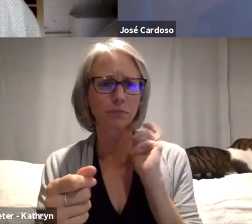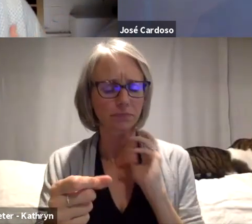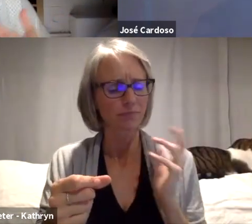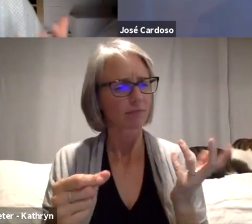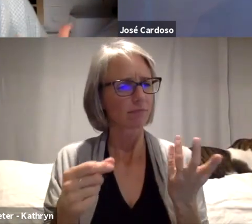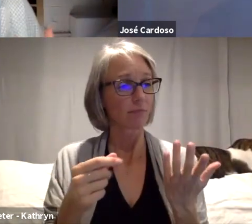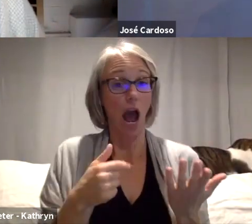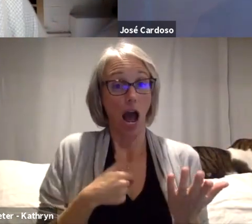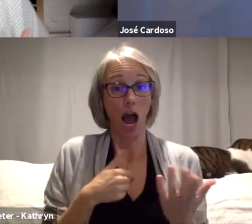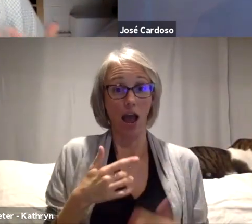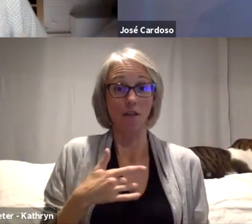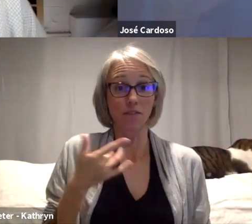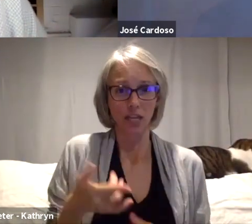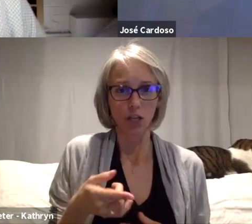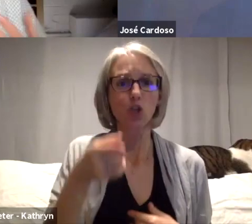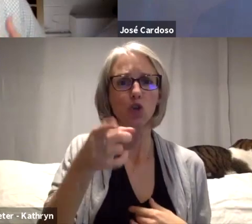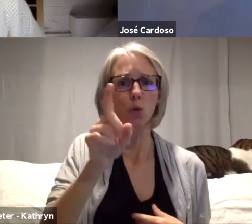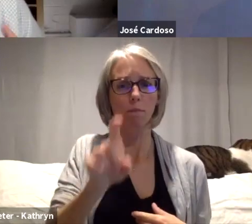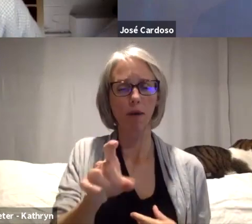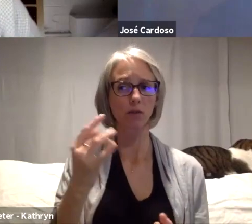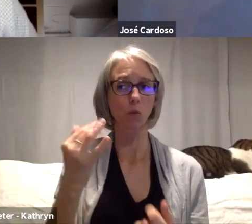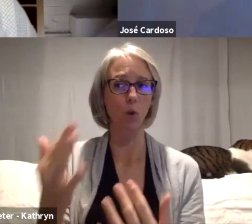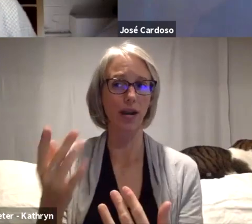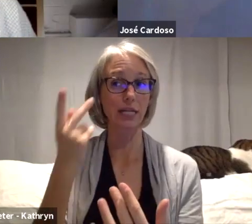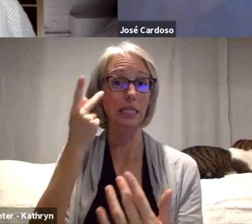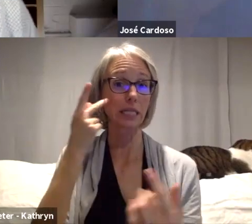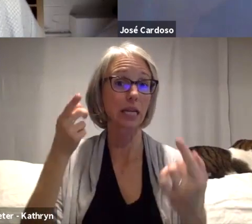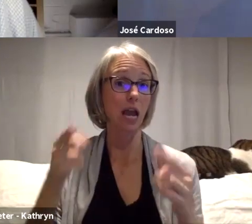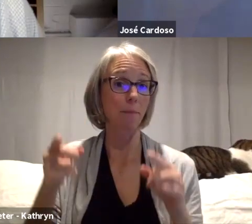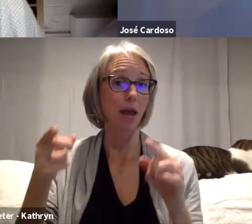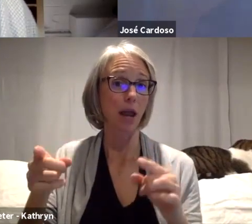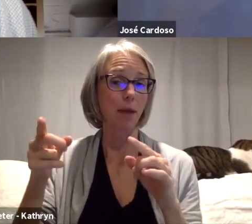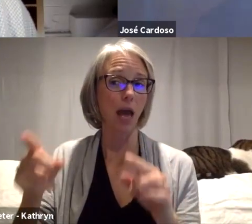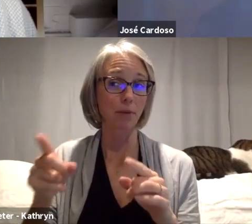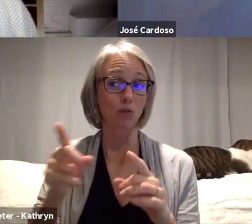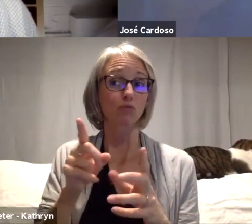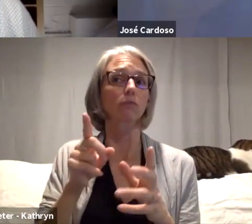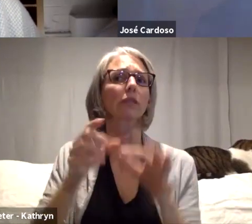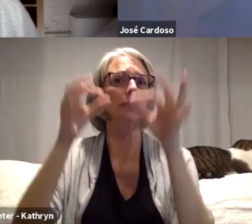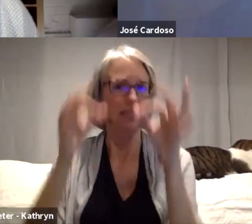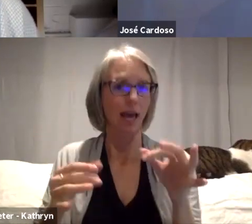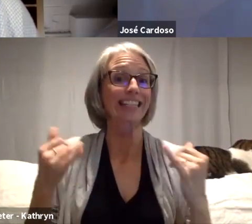bring out the camera or discuss this as things were unfolding in real time. Yeah.